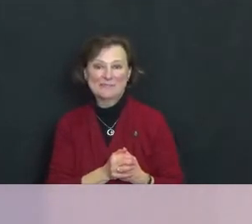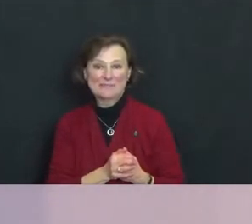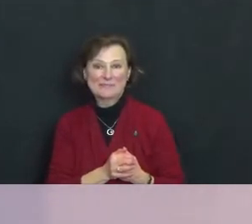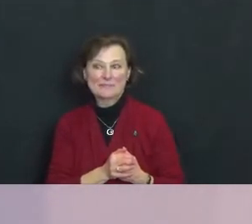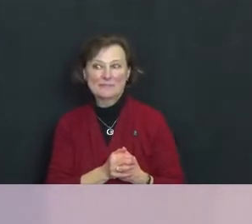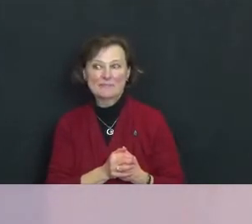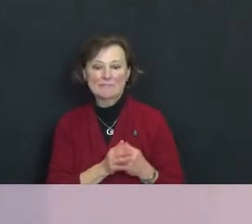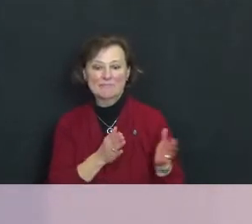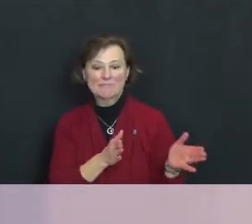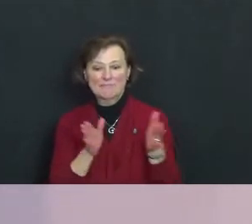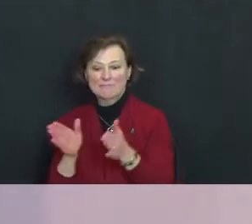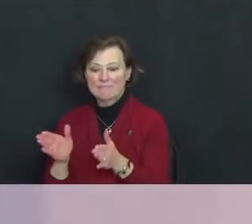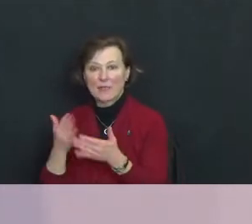And gratitude.